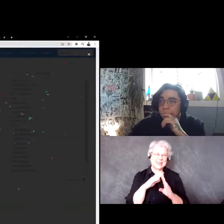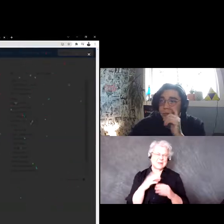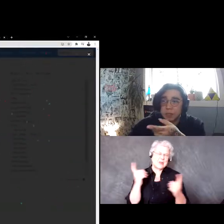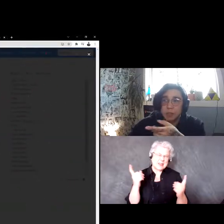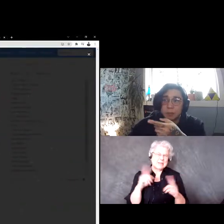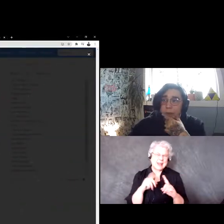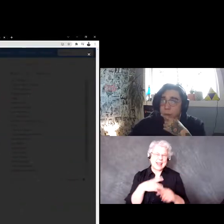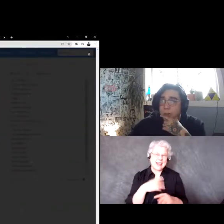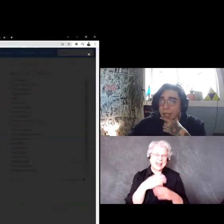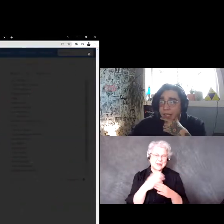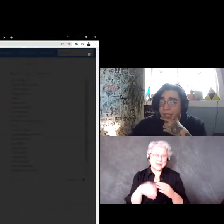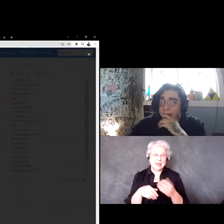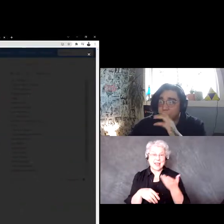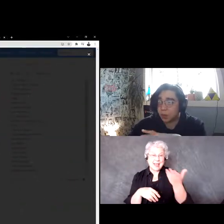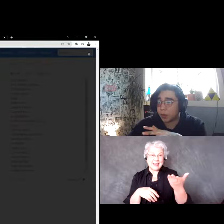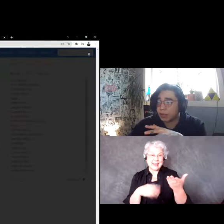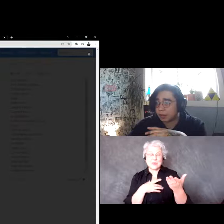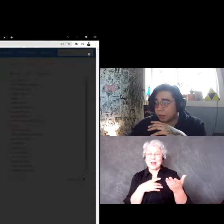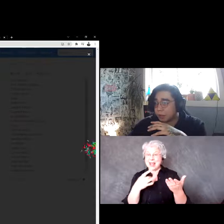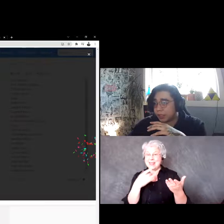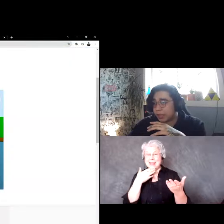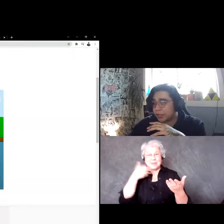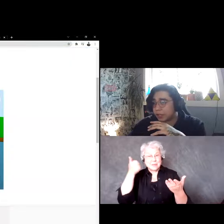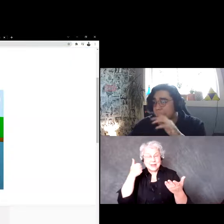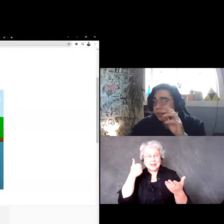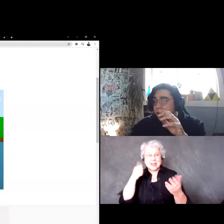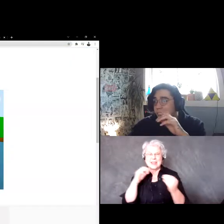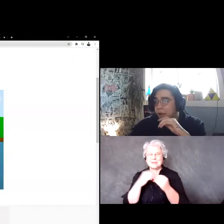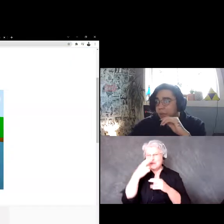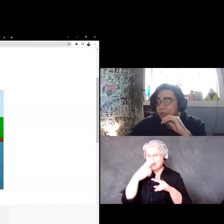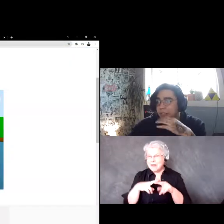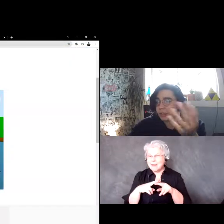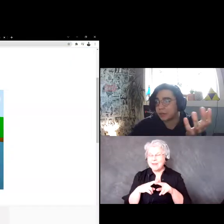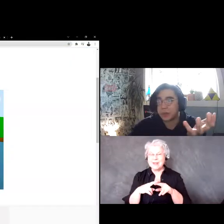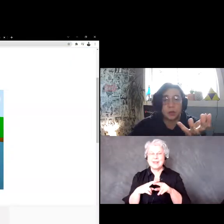This one is probably the one I like more, it's a lot more engaging. It's a virtual